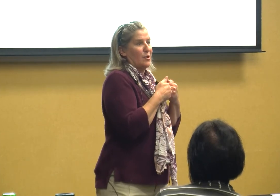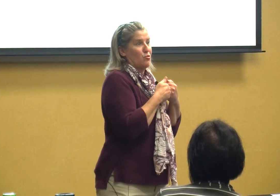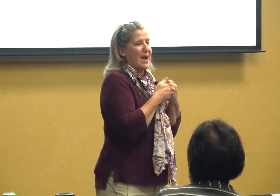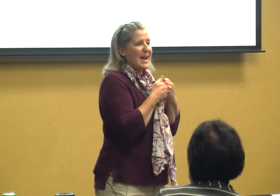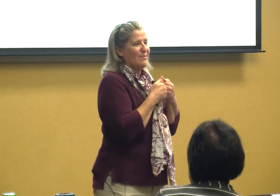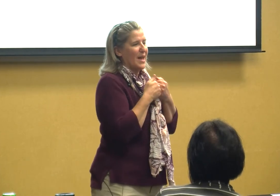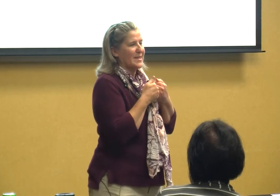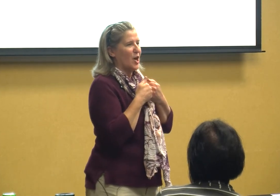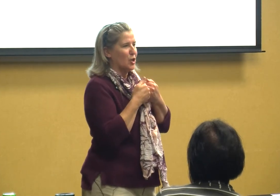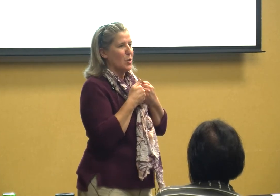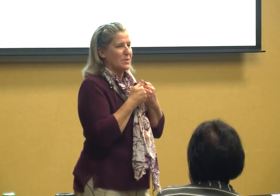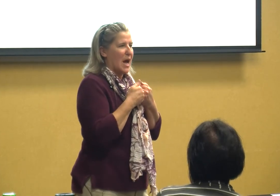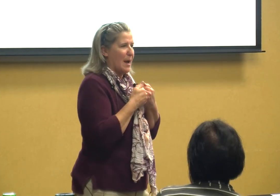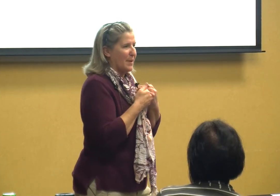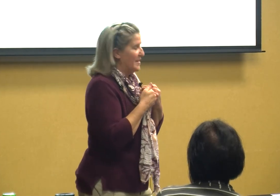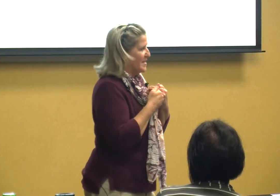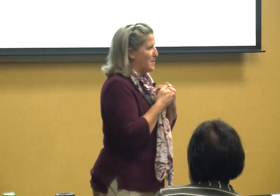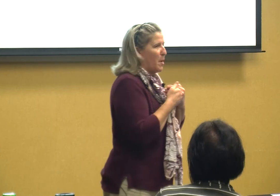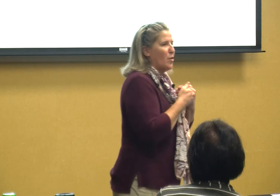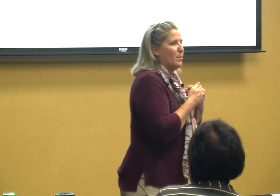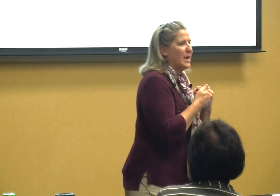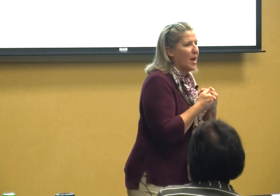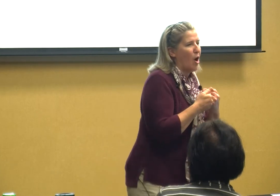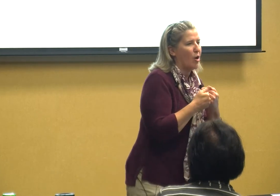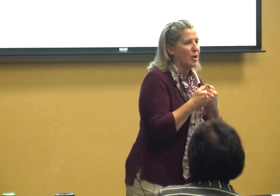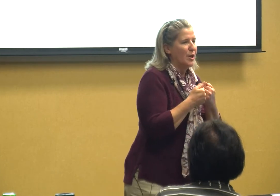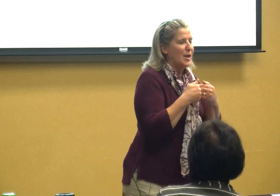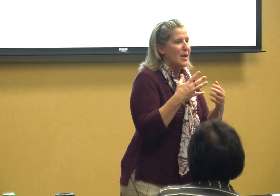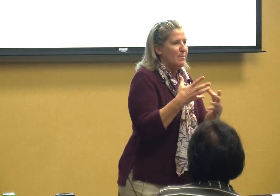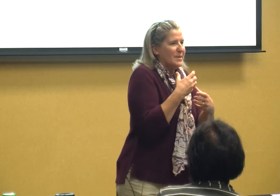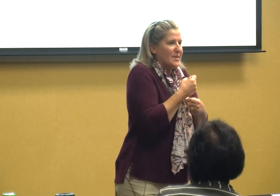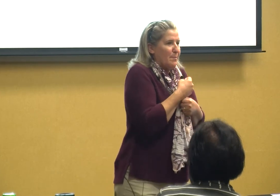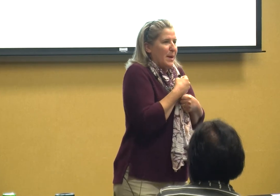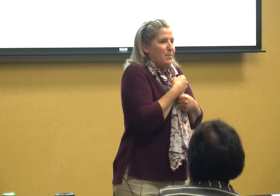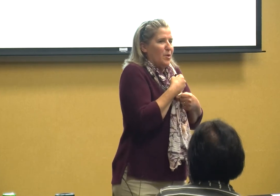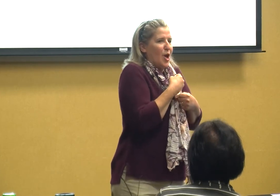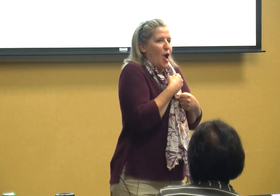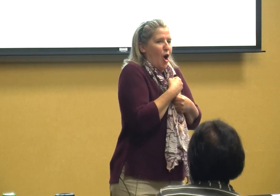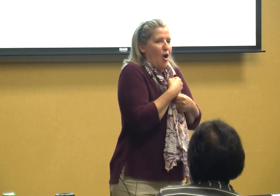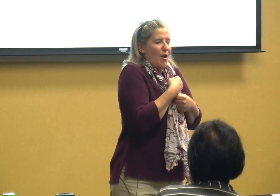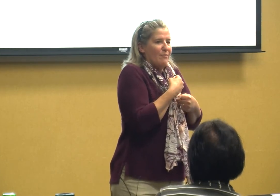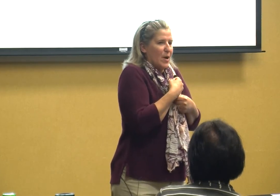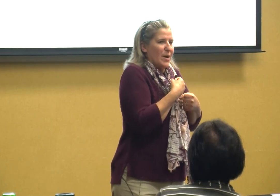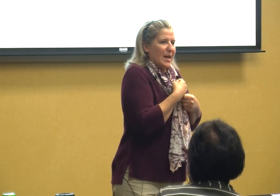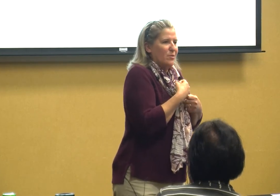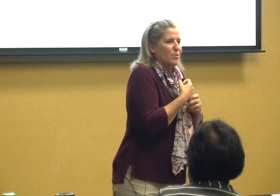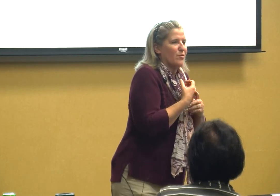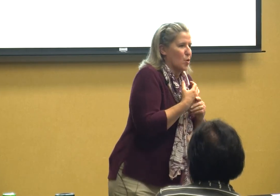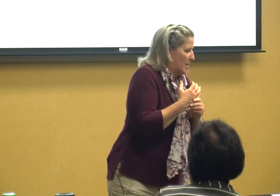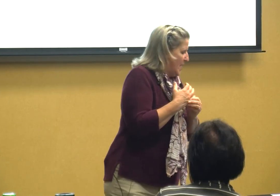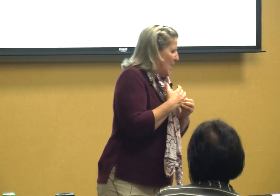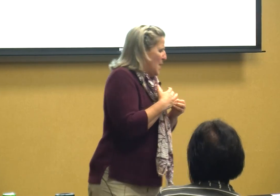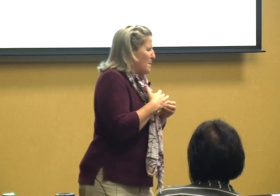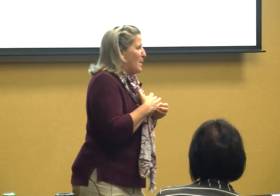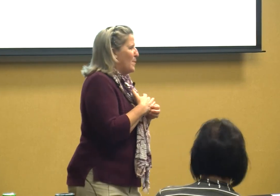crave that a long time it doesn't bother me at all but some people are very introverted but we